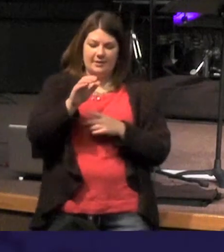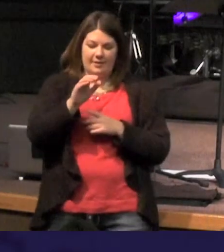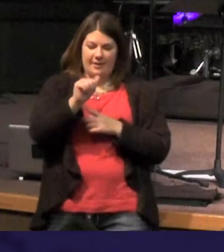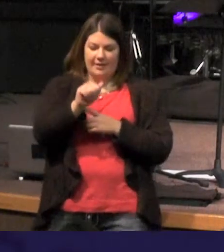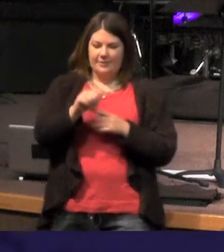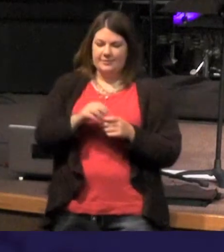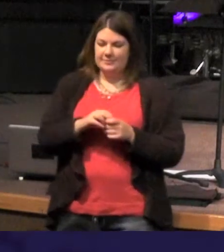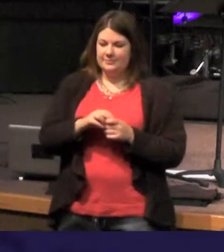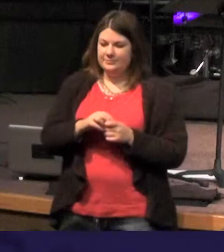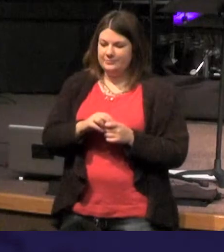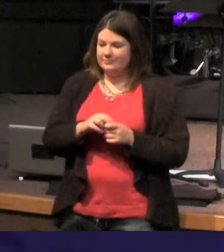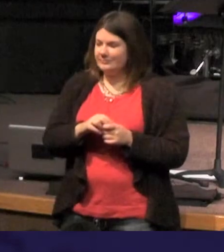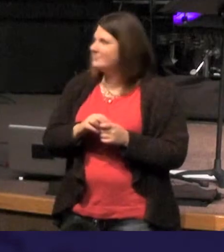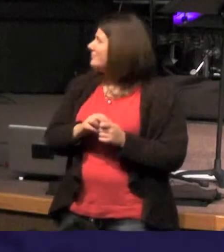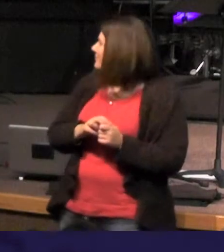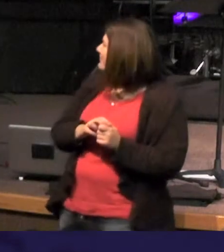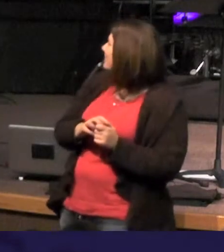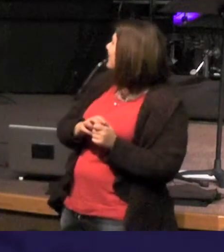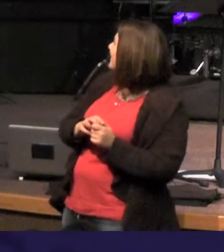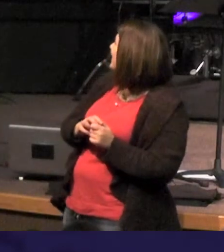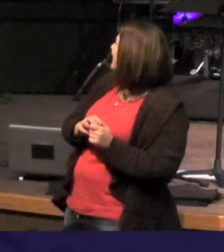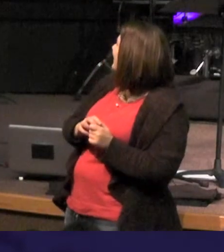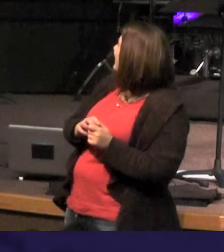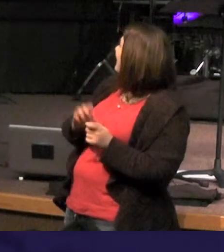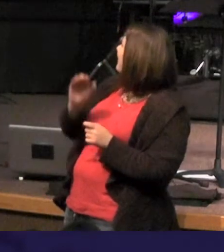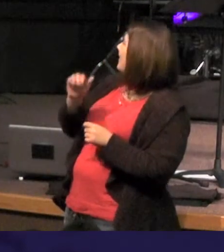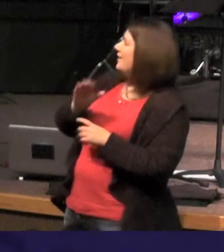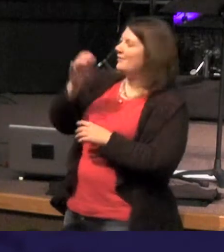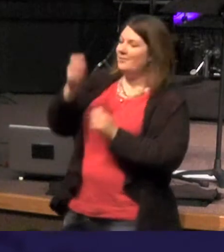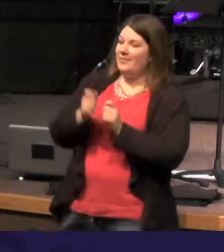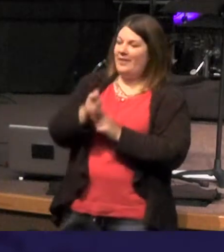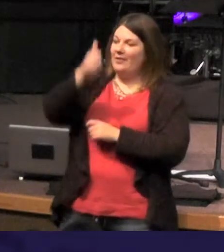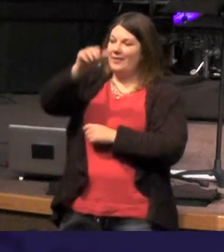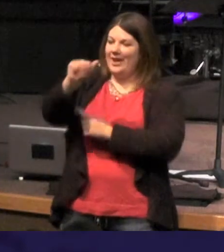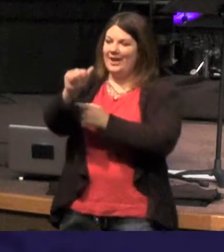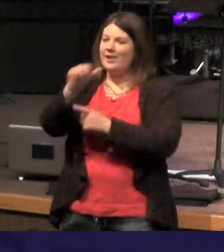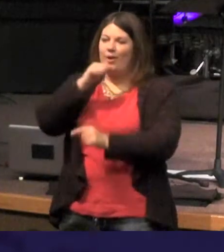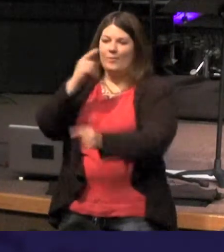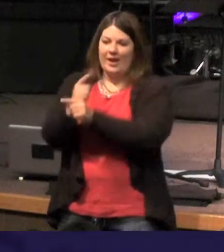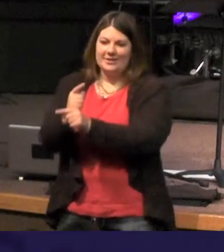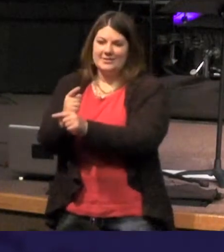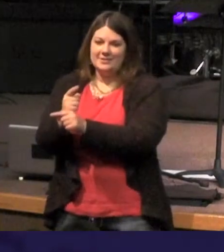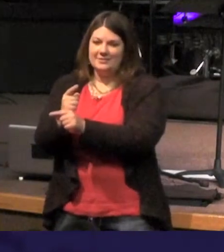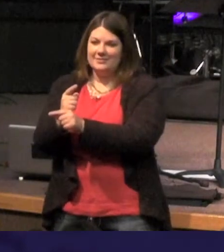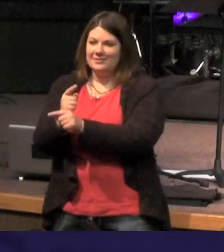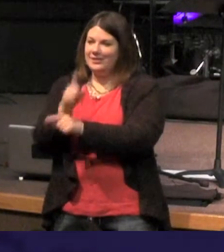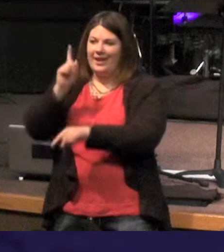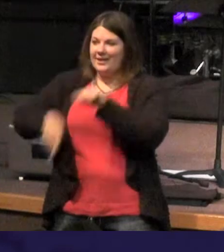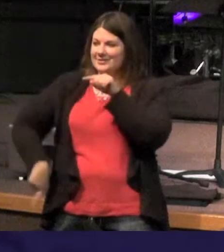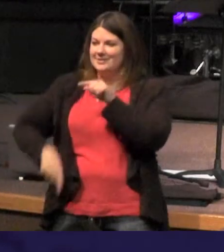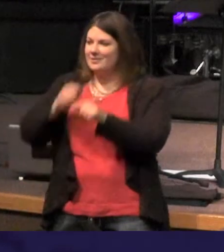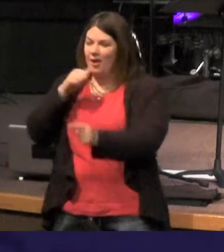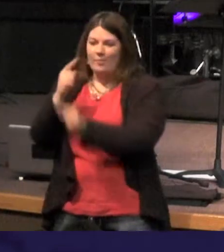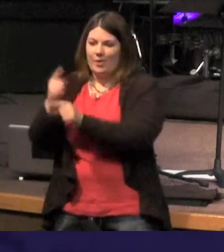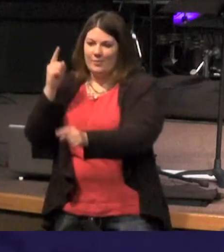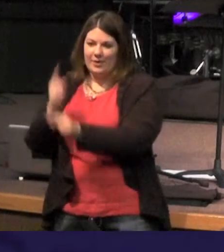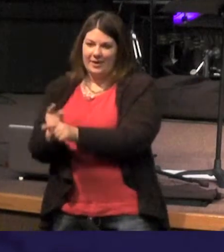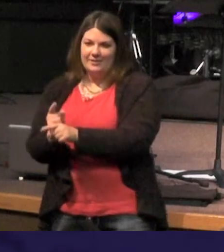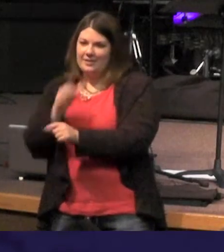of the Word is sheer folly you can't do it - this passage says in the beginning was the word the Word was with God the word was